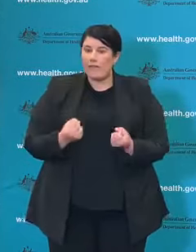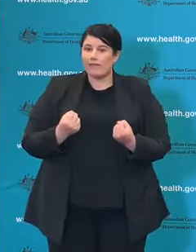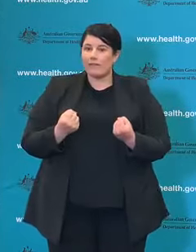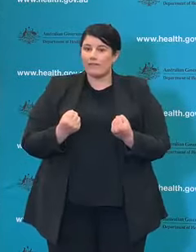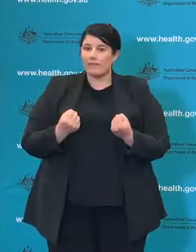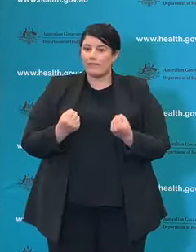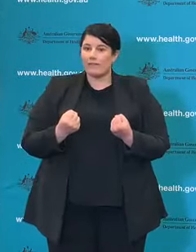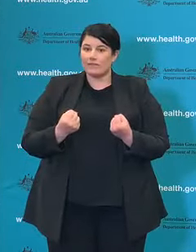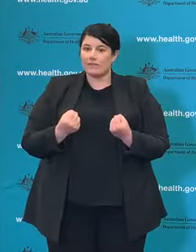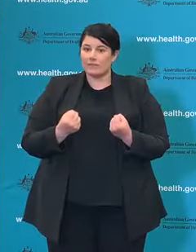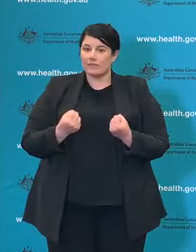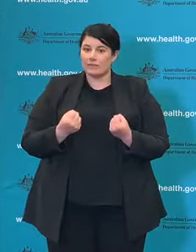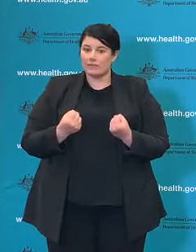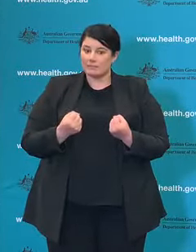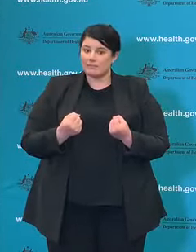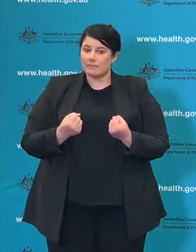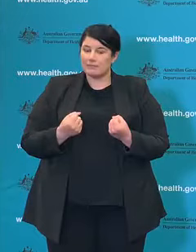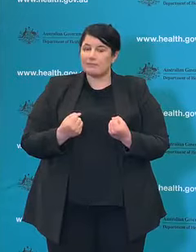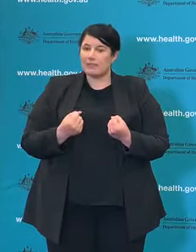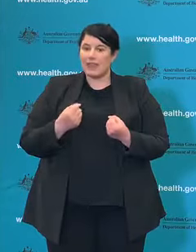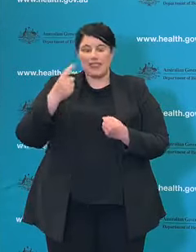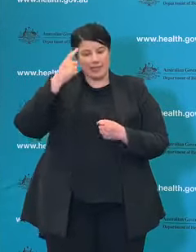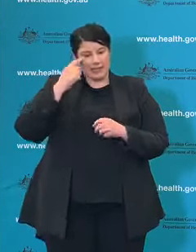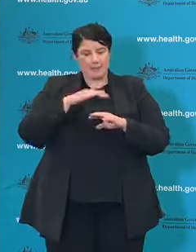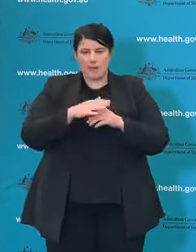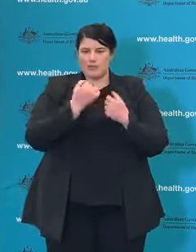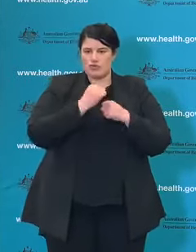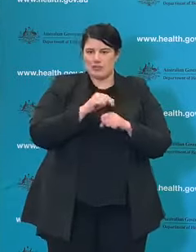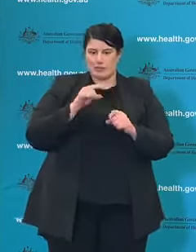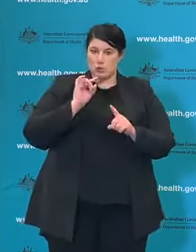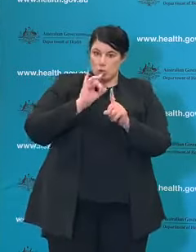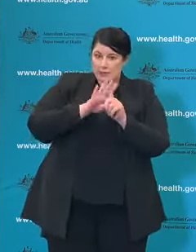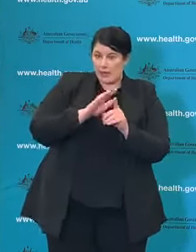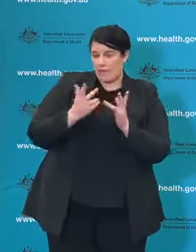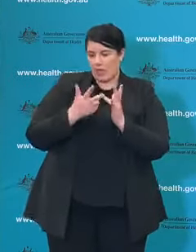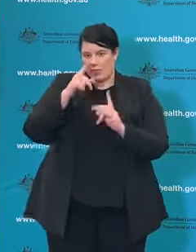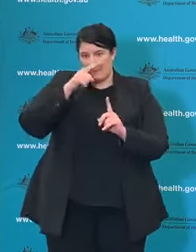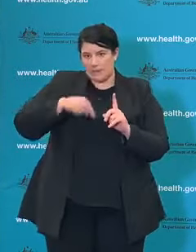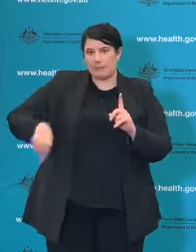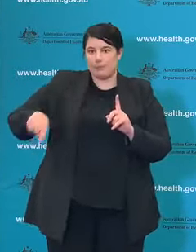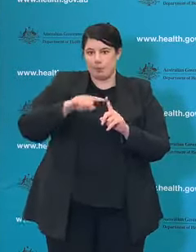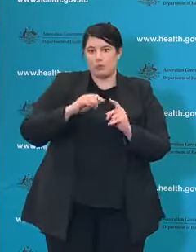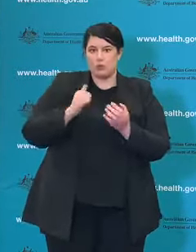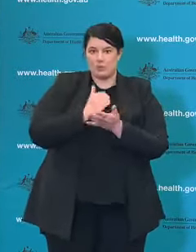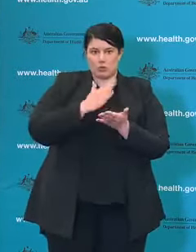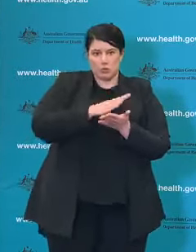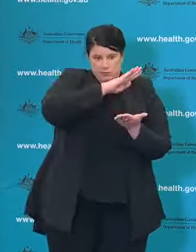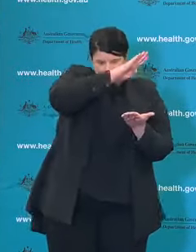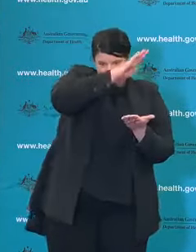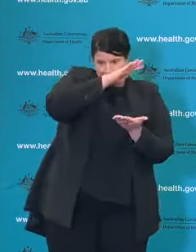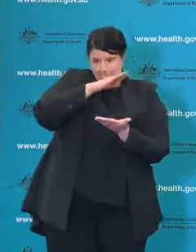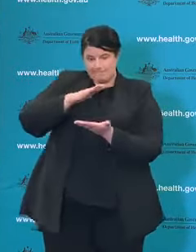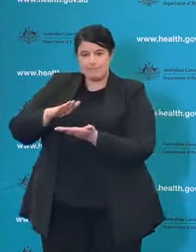support the stage four restrictions, do everything that you possibly can to bring these numbers down. For healthcare workers and residential aged care